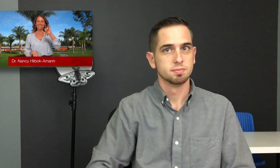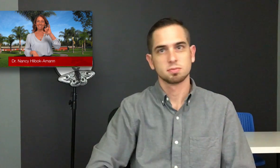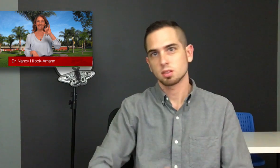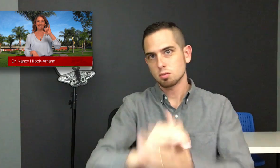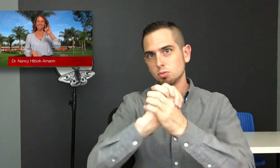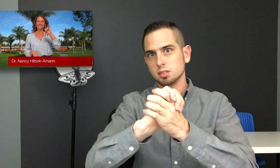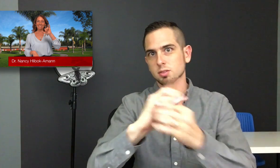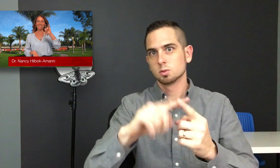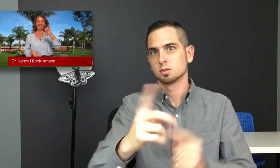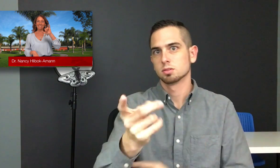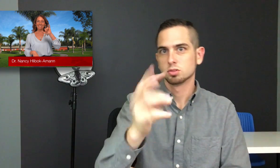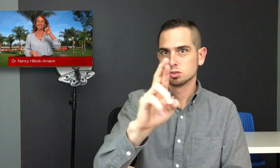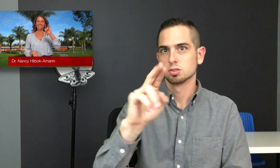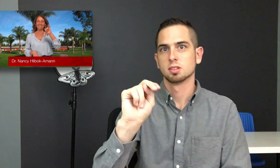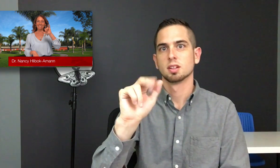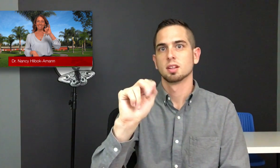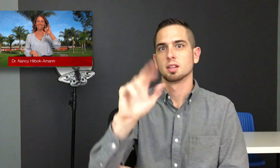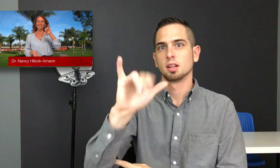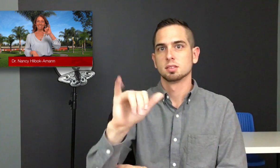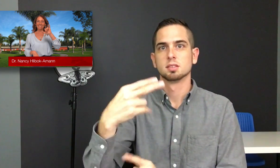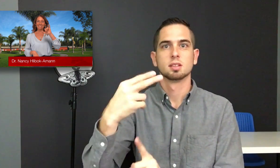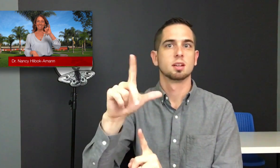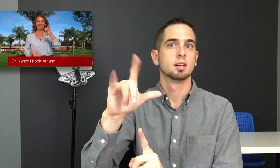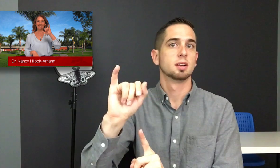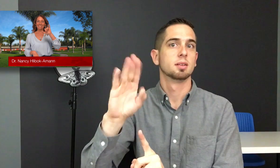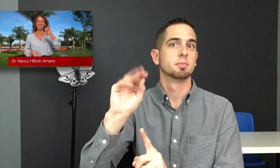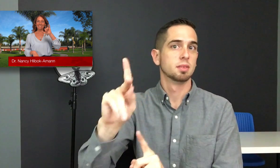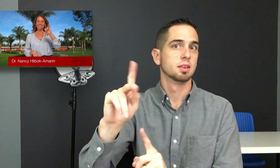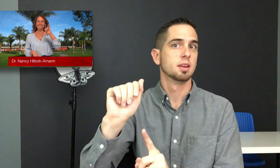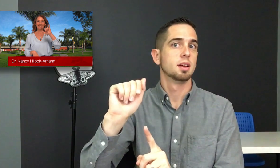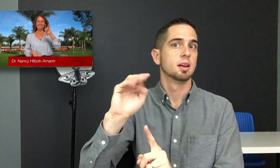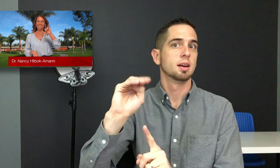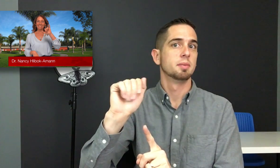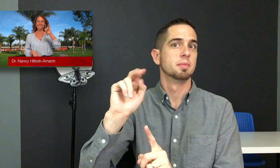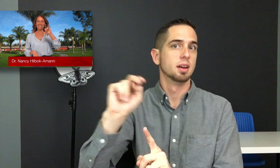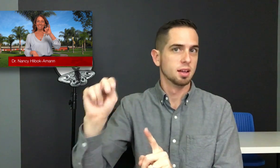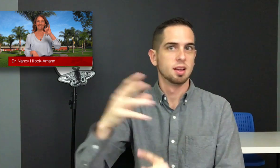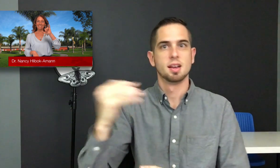Congratulations to Dr. Nancy Hlibok Amann.